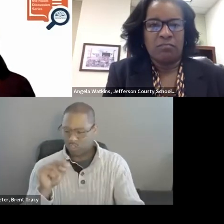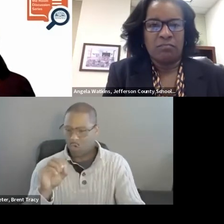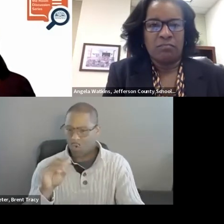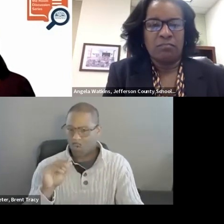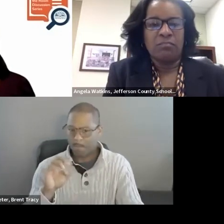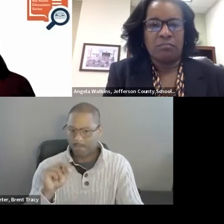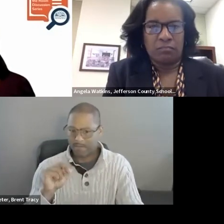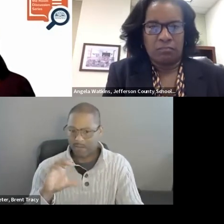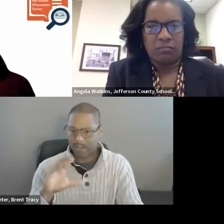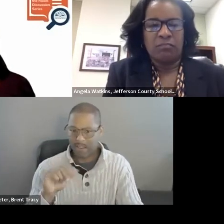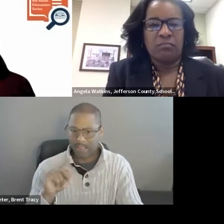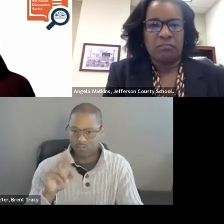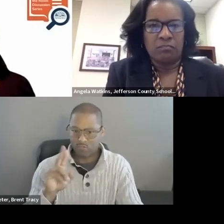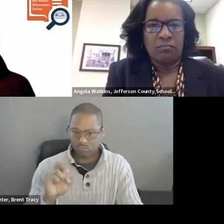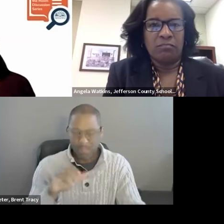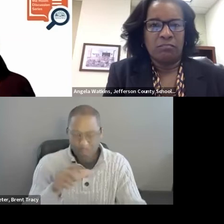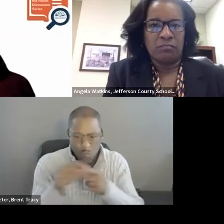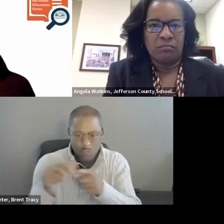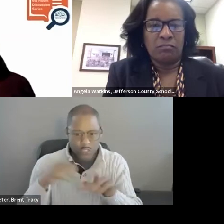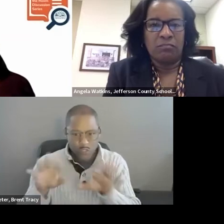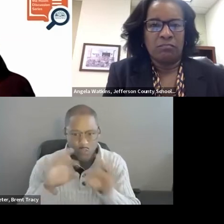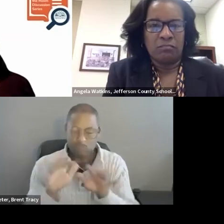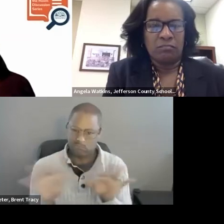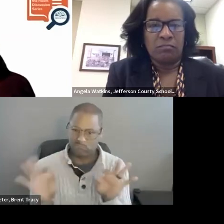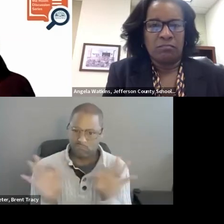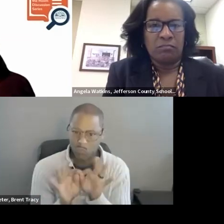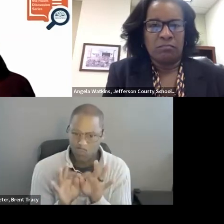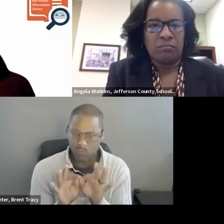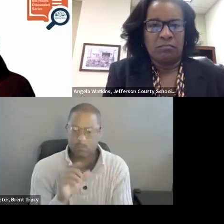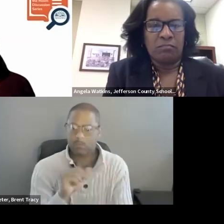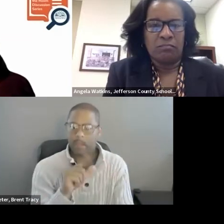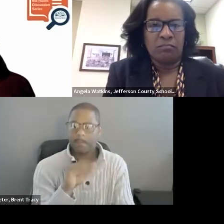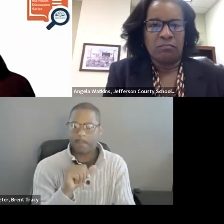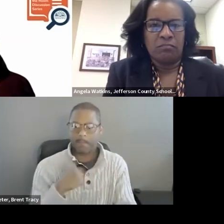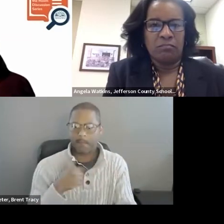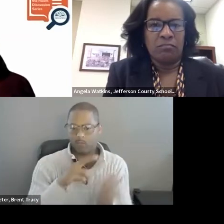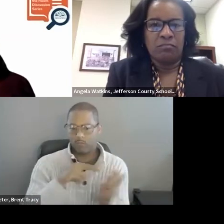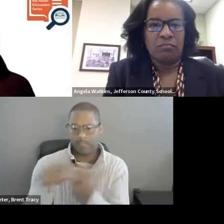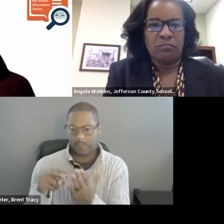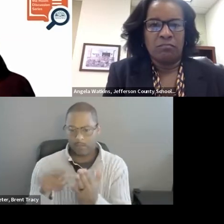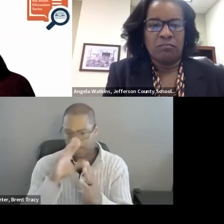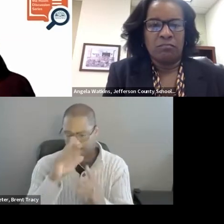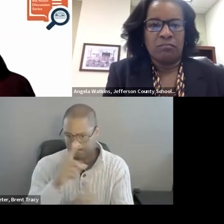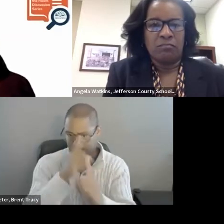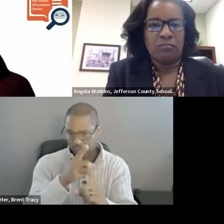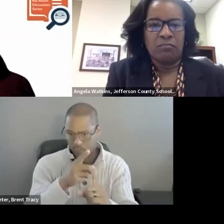We have had the Alabama Reading Initiative here in Alabama for a while and coaching here for a while.